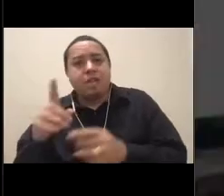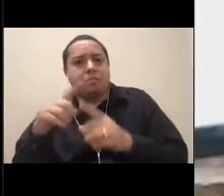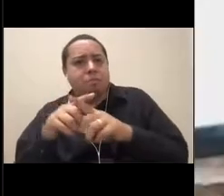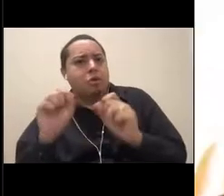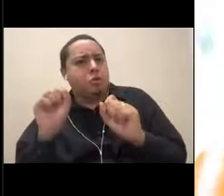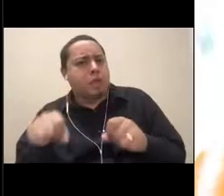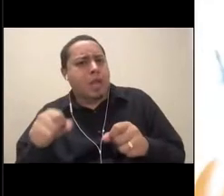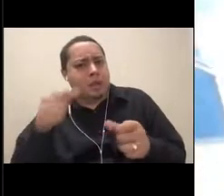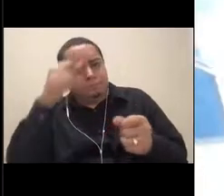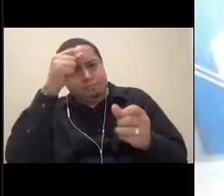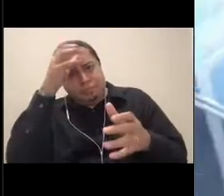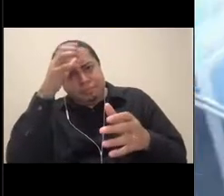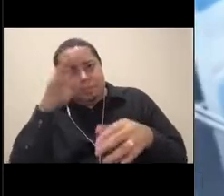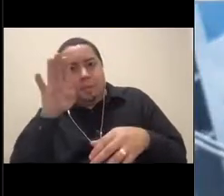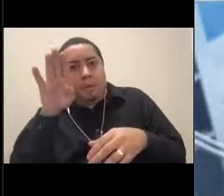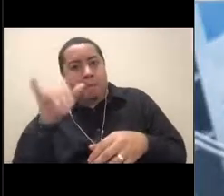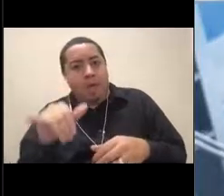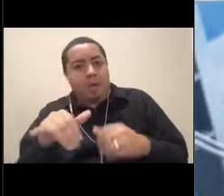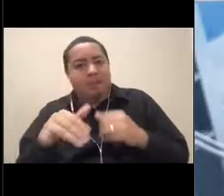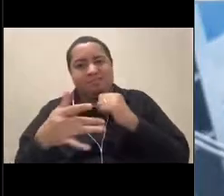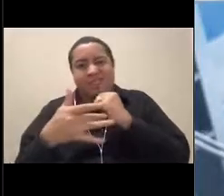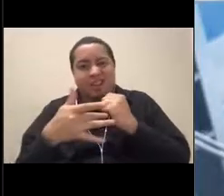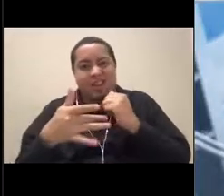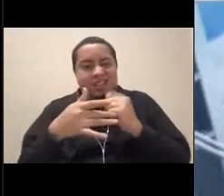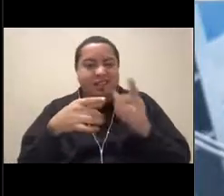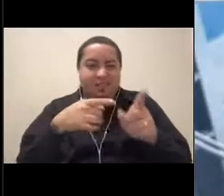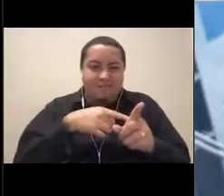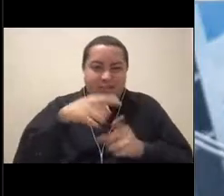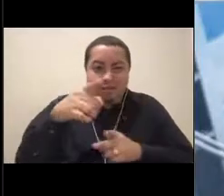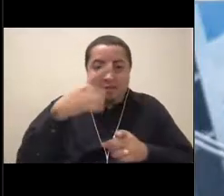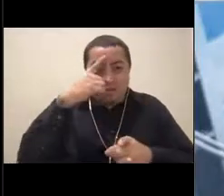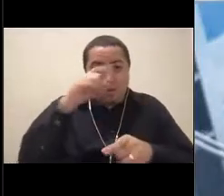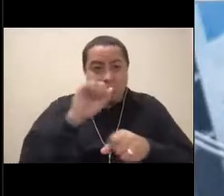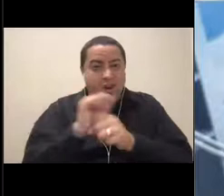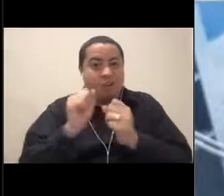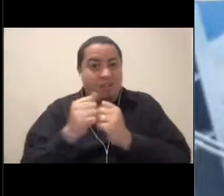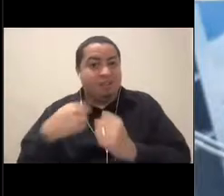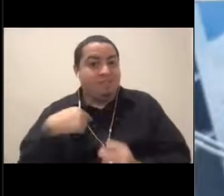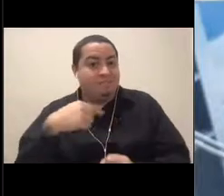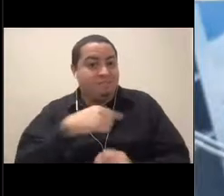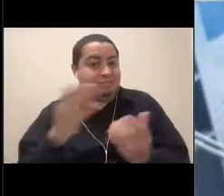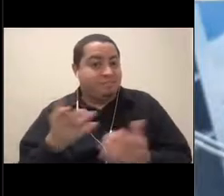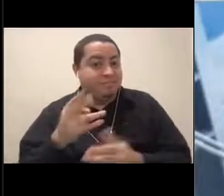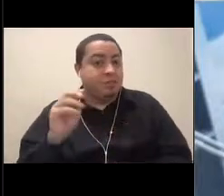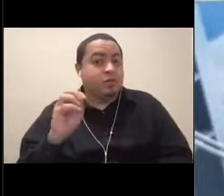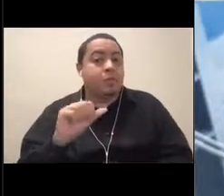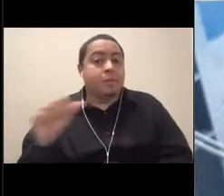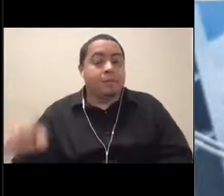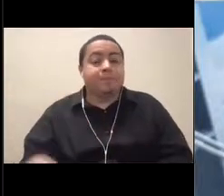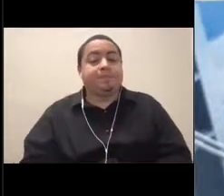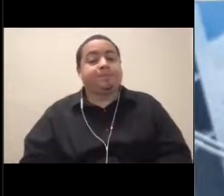So keep that in mind. Let's head back to our ROV though, and let's go ahead and deploy it into the tank.